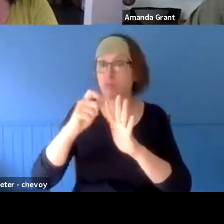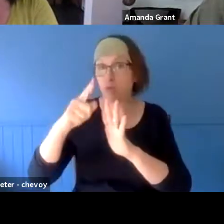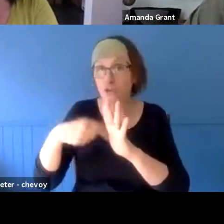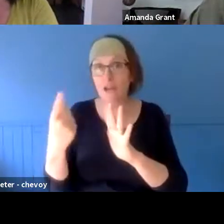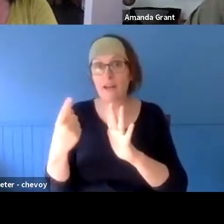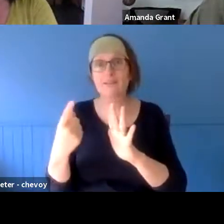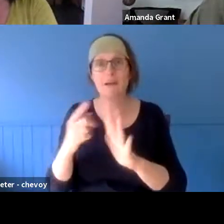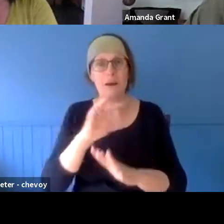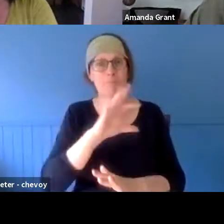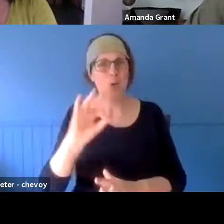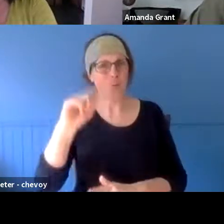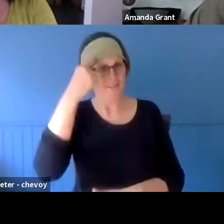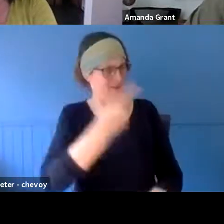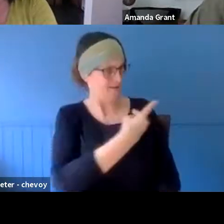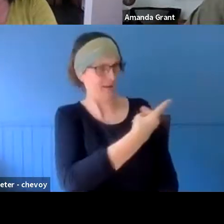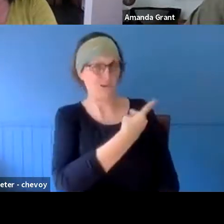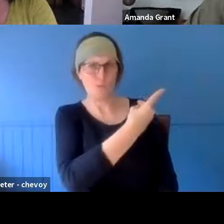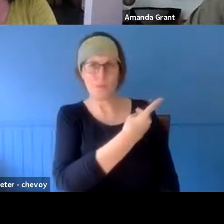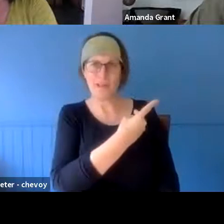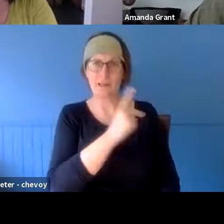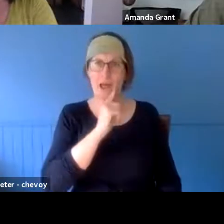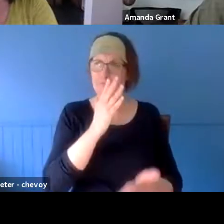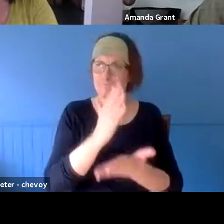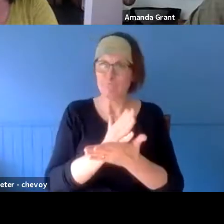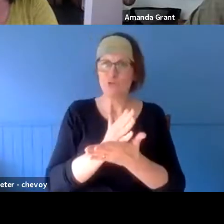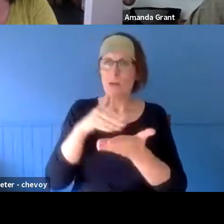recovery. But on reflection, we think - "Yes, we've learnt a lot."